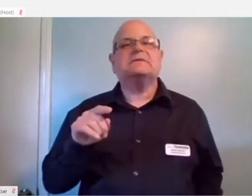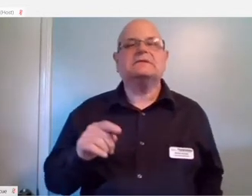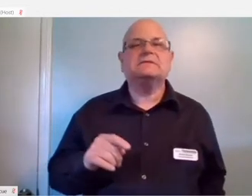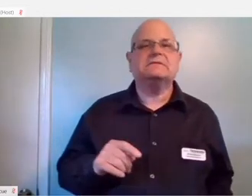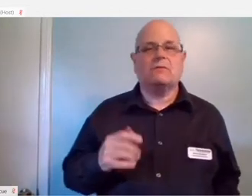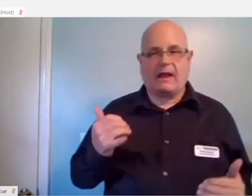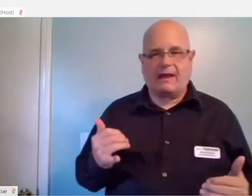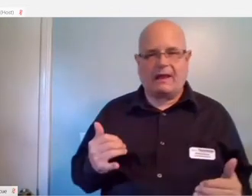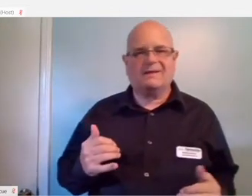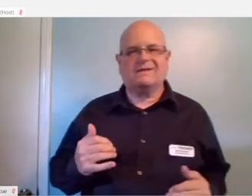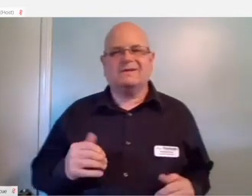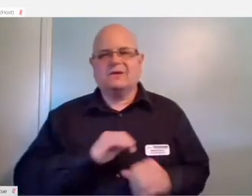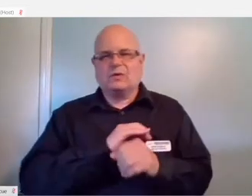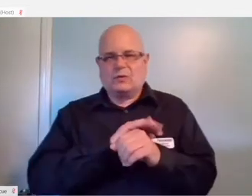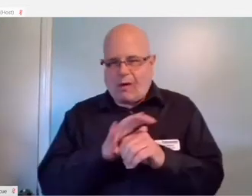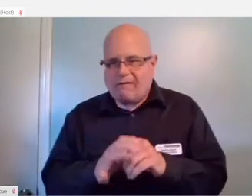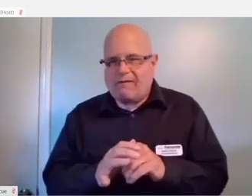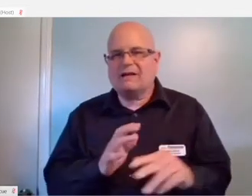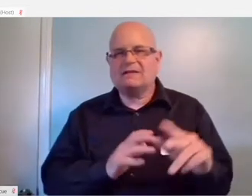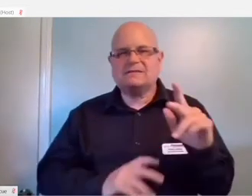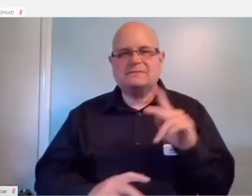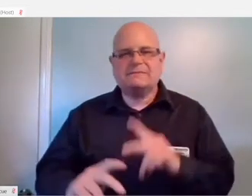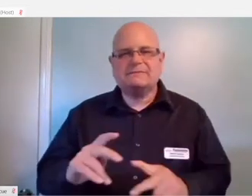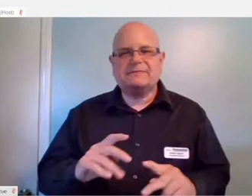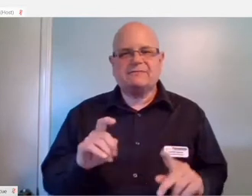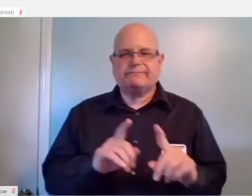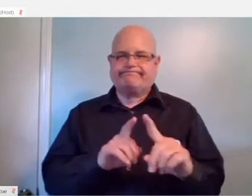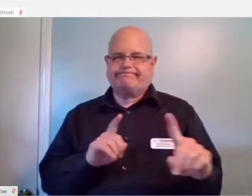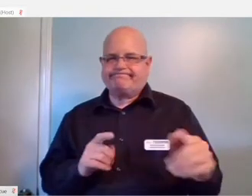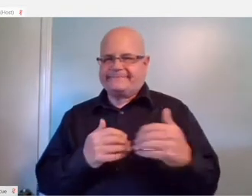Right now with the coronavirus and people having to social distance, some people are